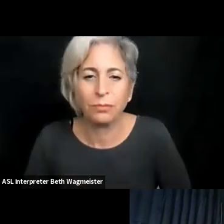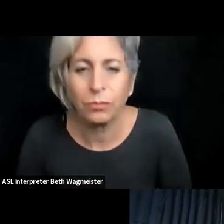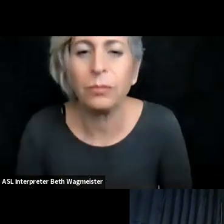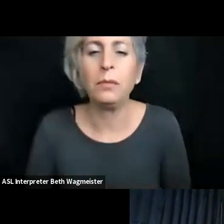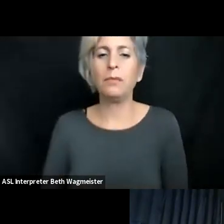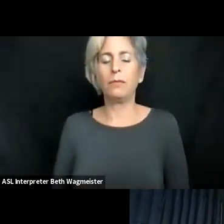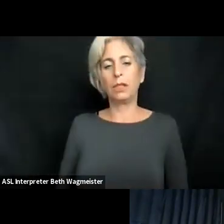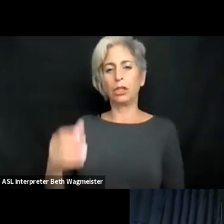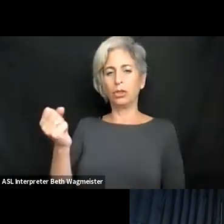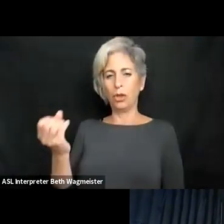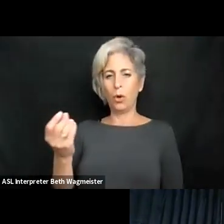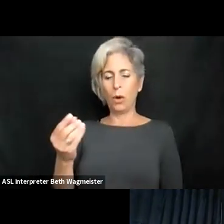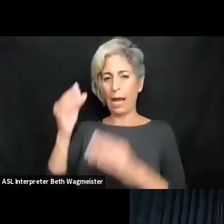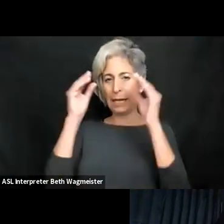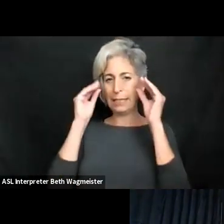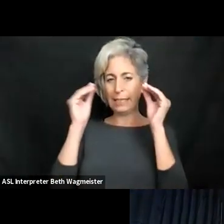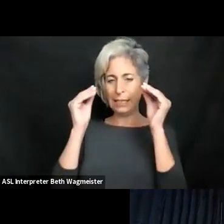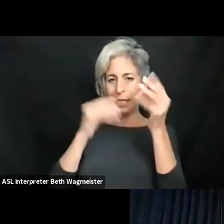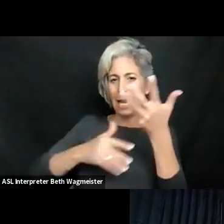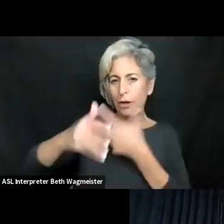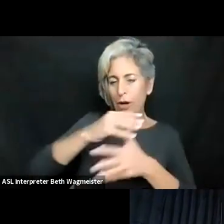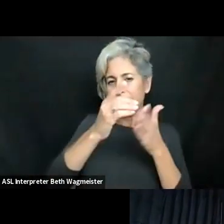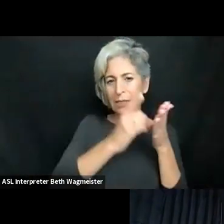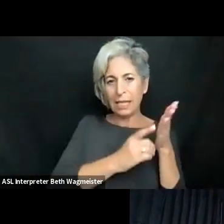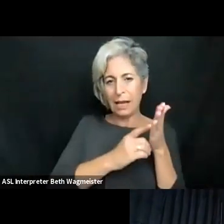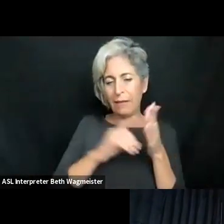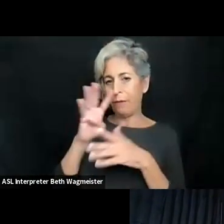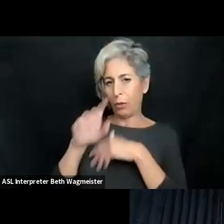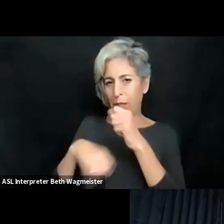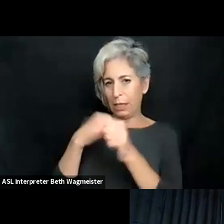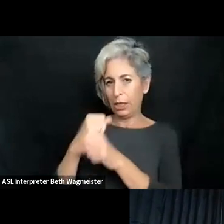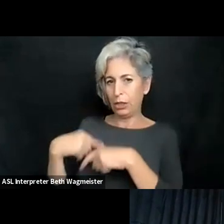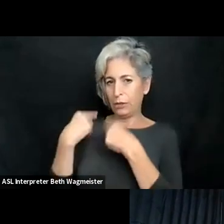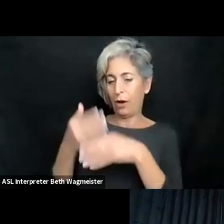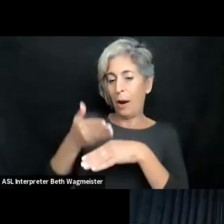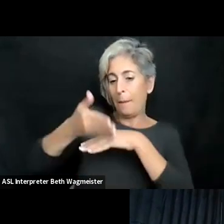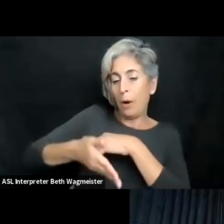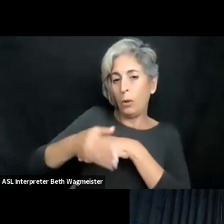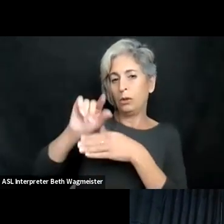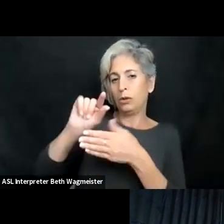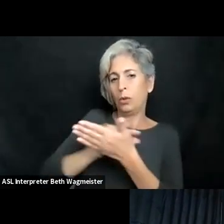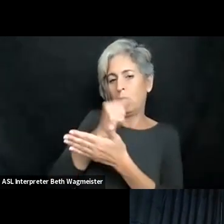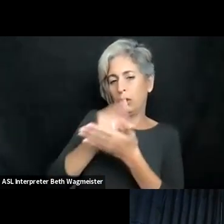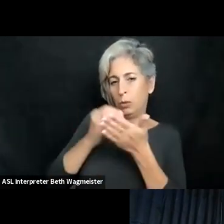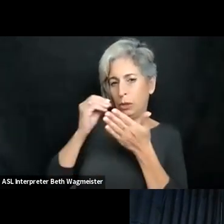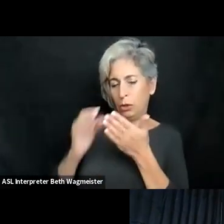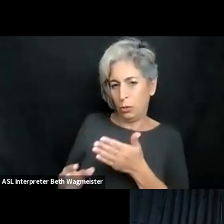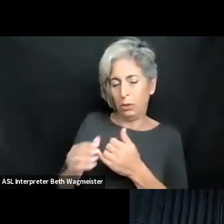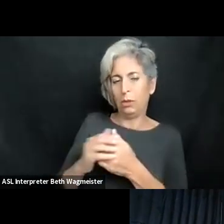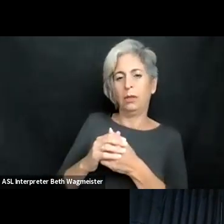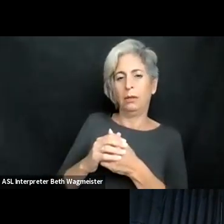particular reference you would like to share? Dena Ahmed Al-Thani: So basically I teach interactive design